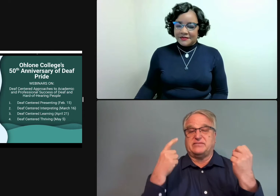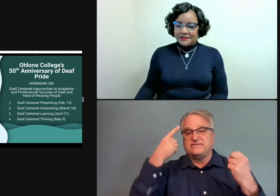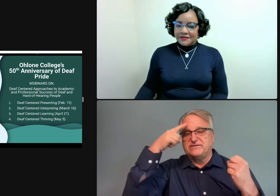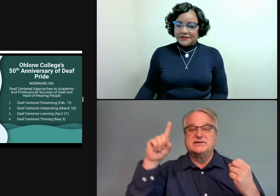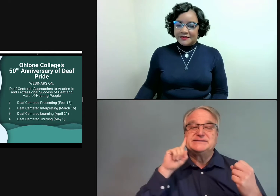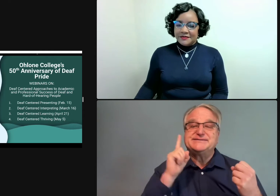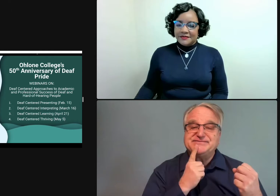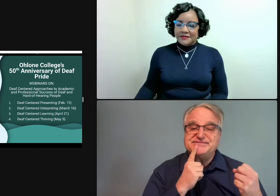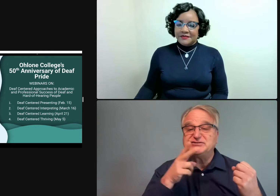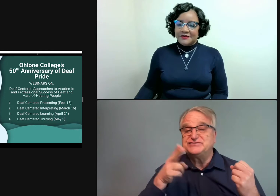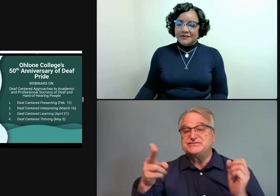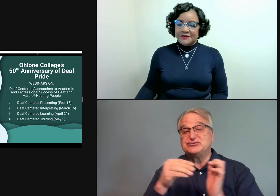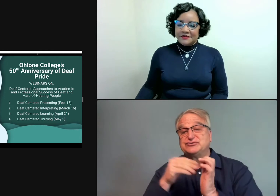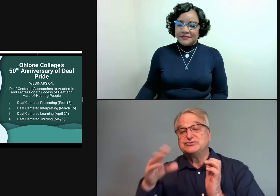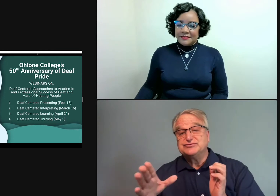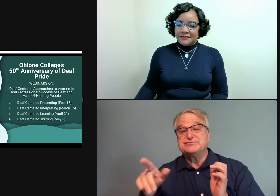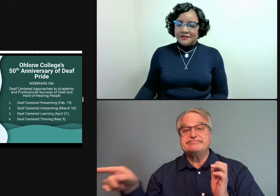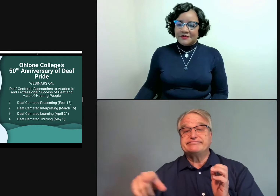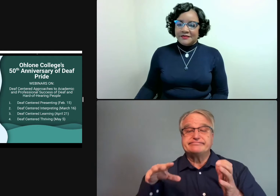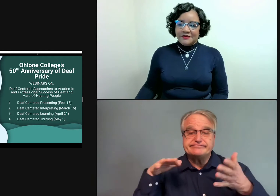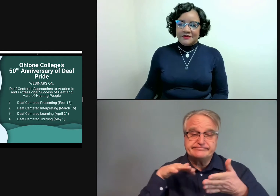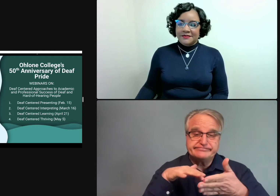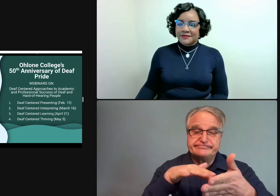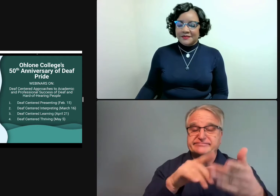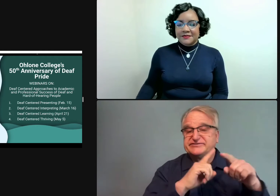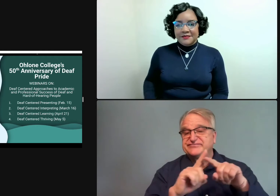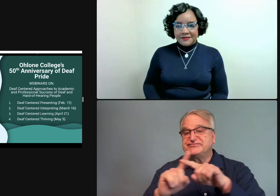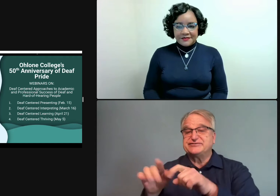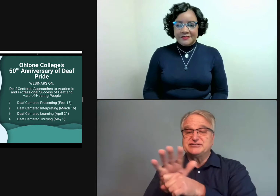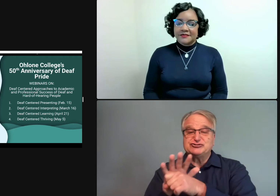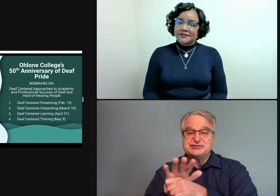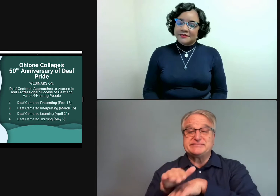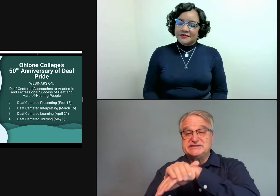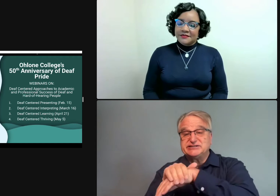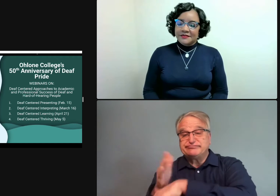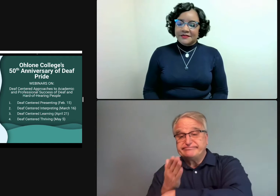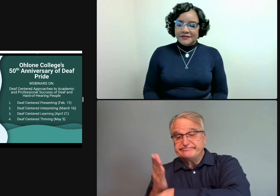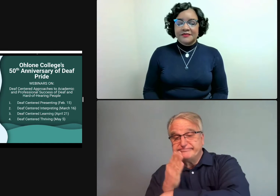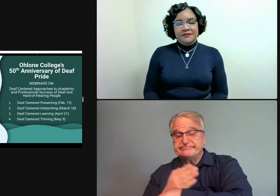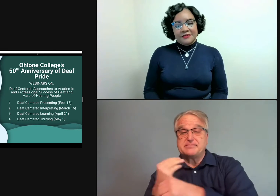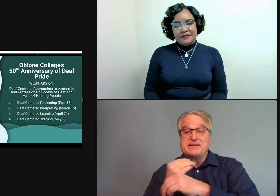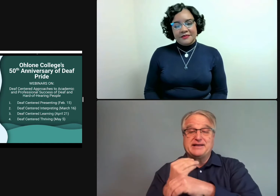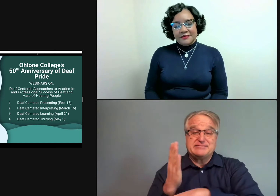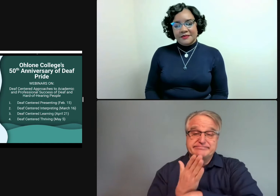classes are taught in ASL for deaf and hard-of-hearing students in a variety of areas.